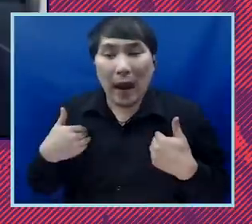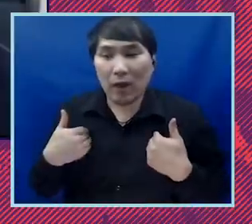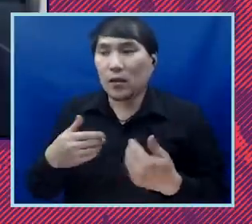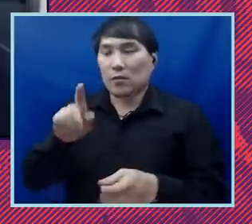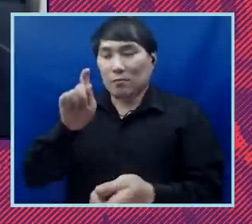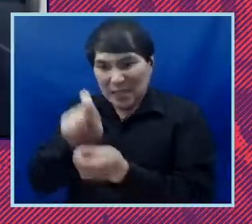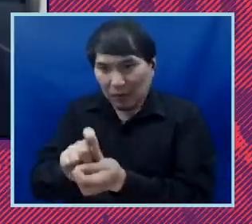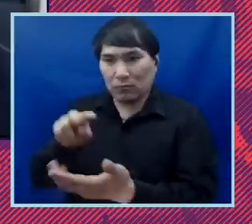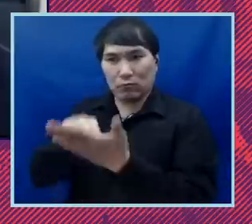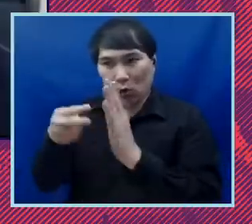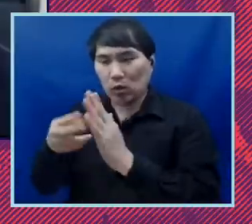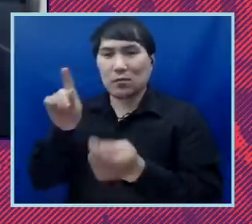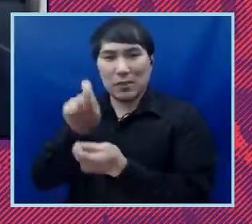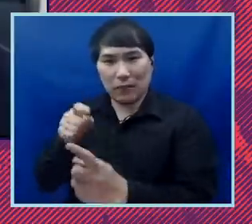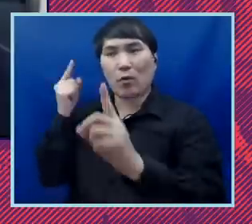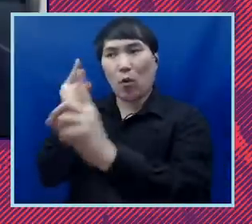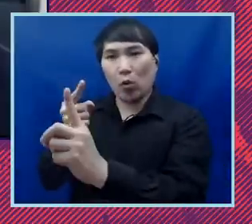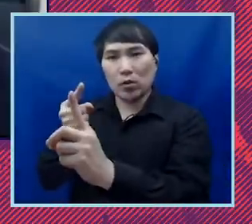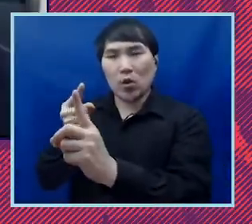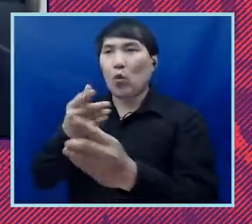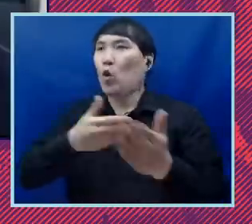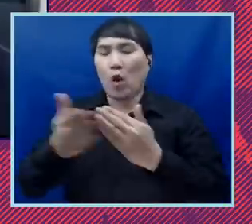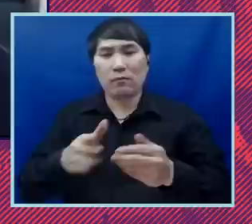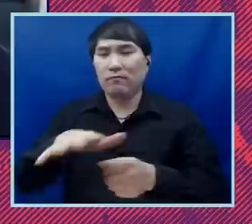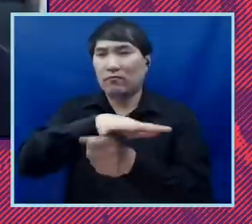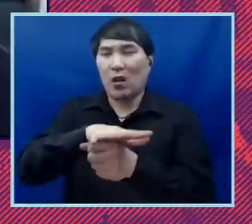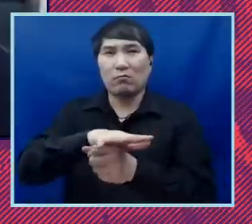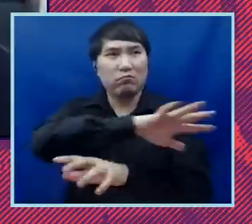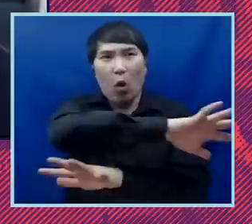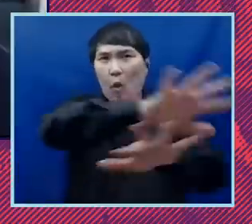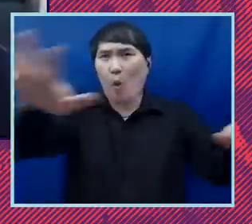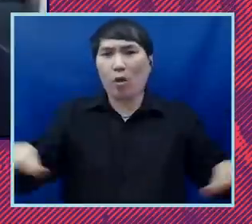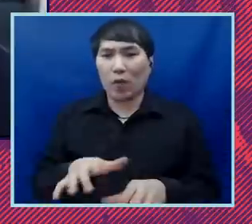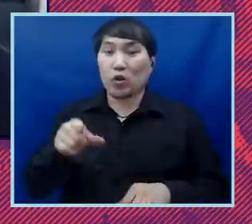kind of programs, across our geographies. Because you come from the New York affiliate,